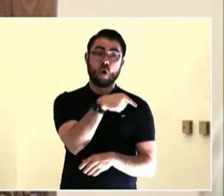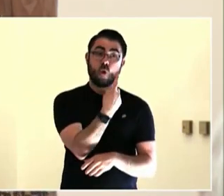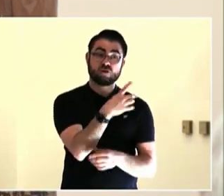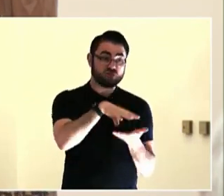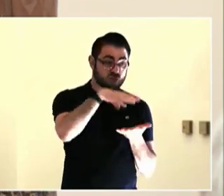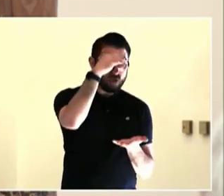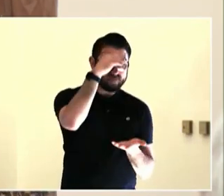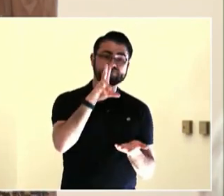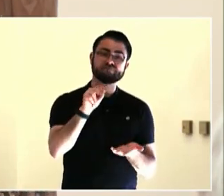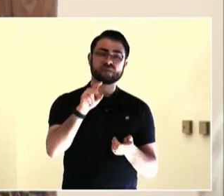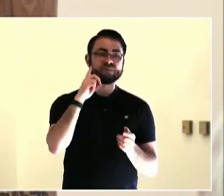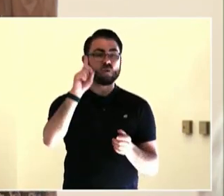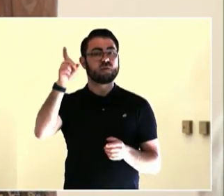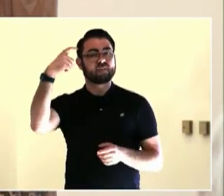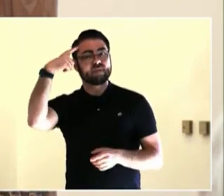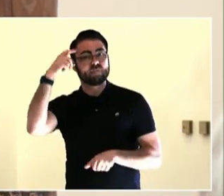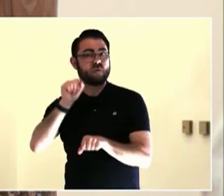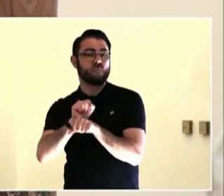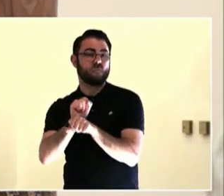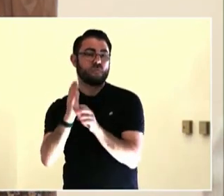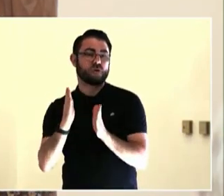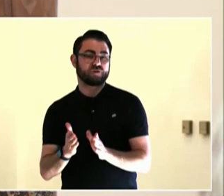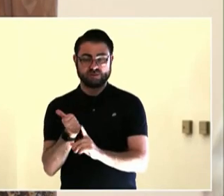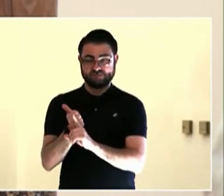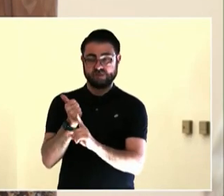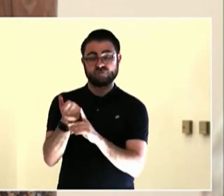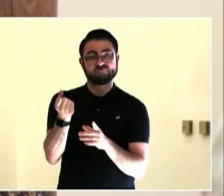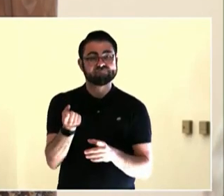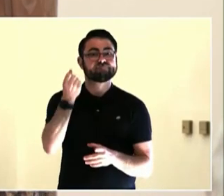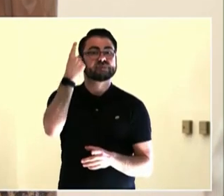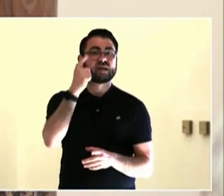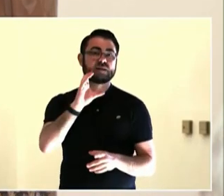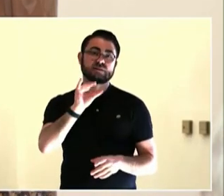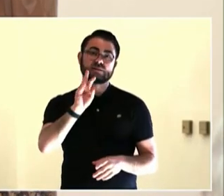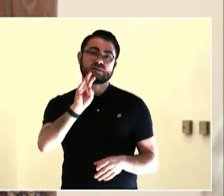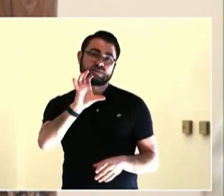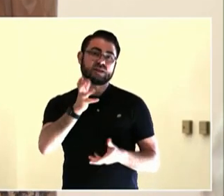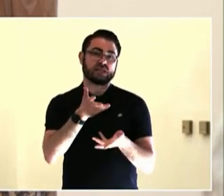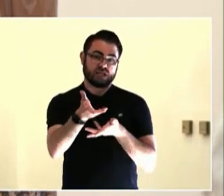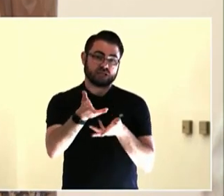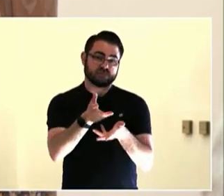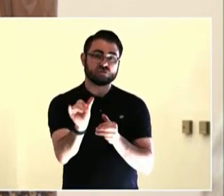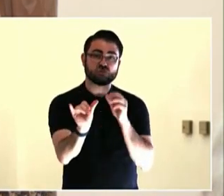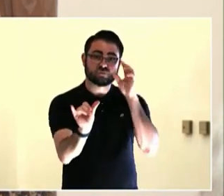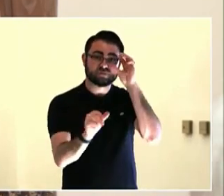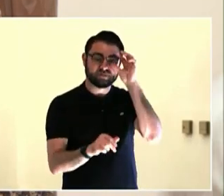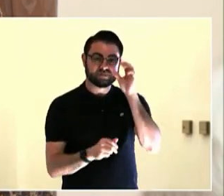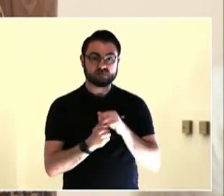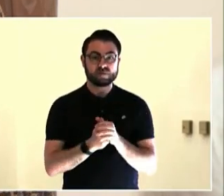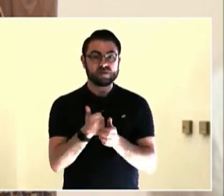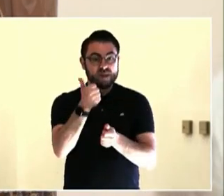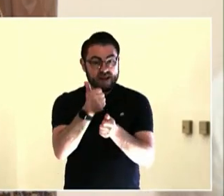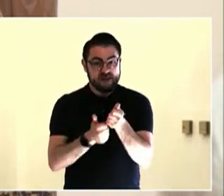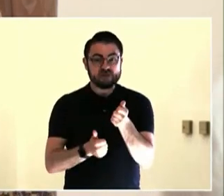be all end all, but it is a step in the alternative shelter movement that we just simply had